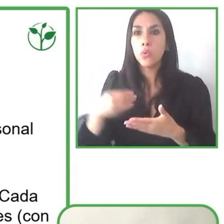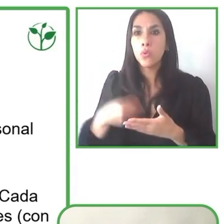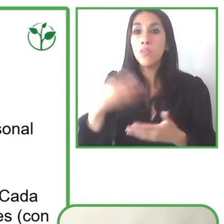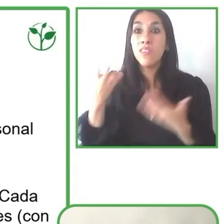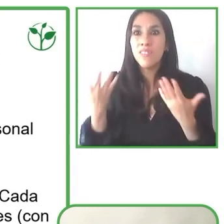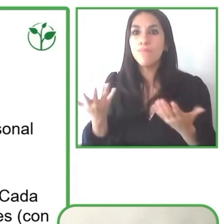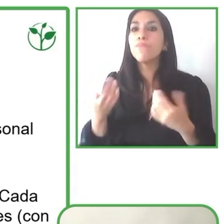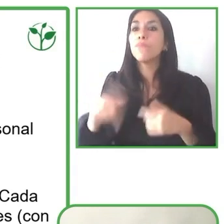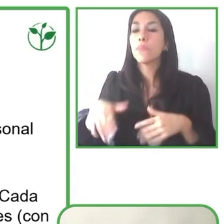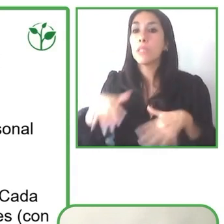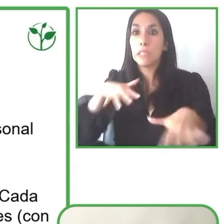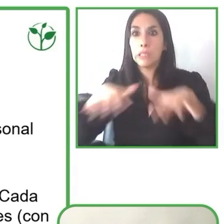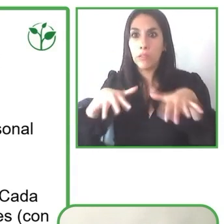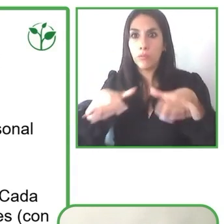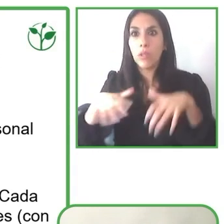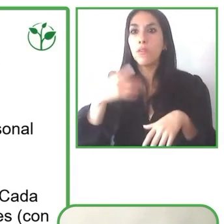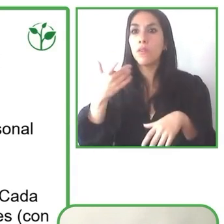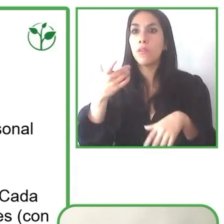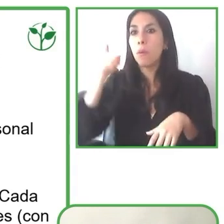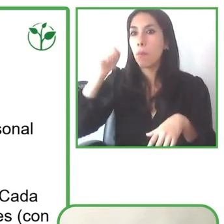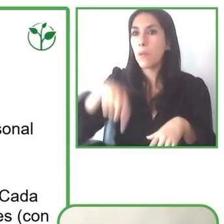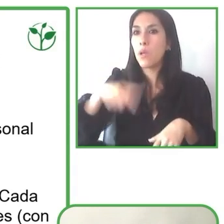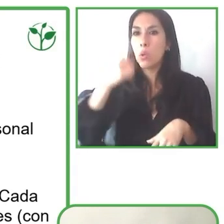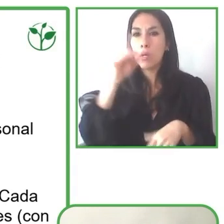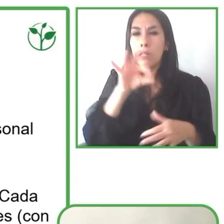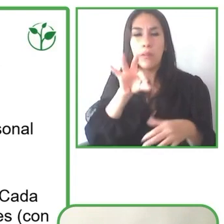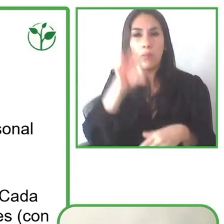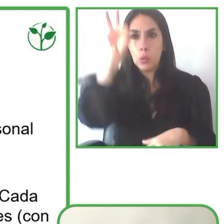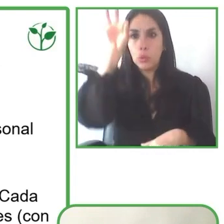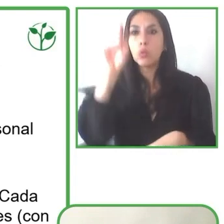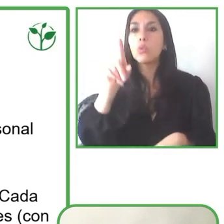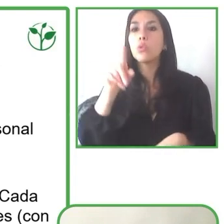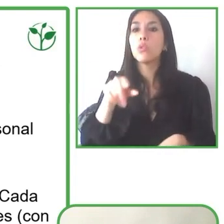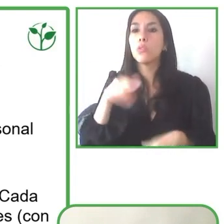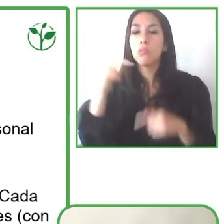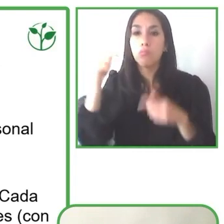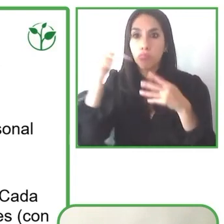Because talking about a business that has an incredible of detail.